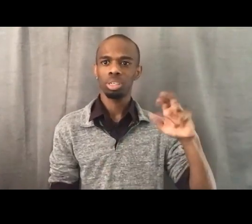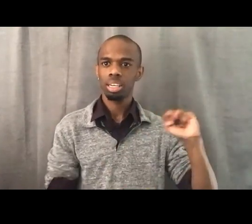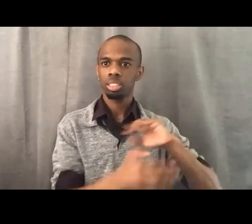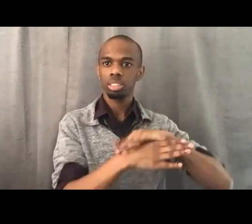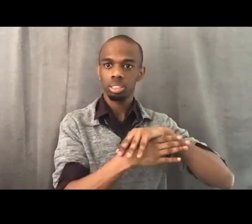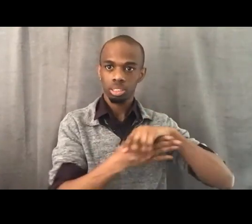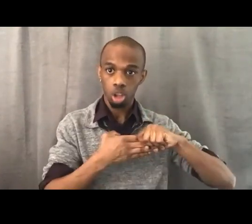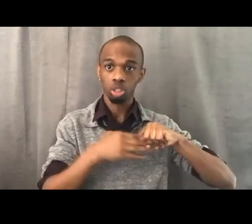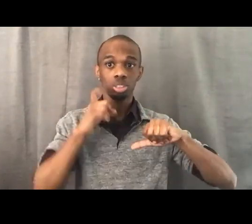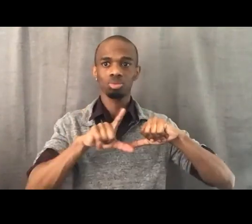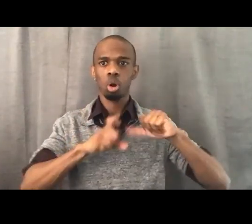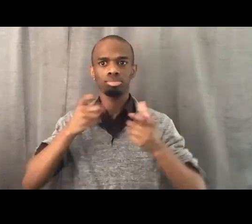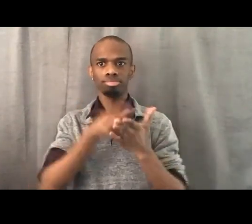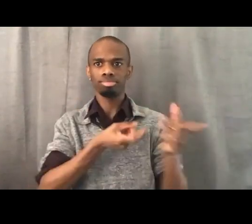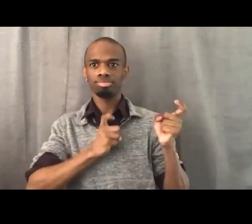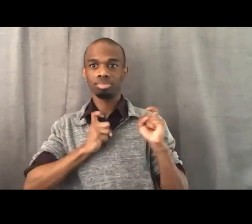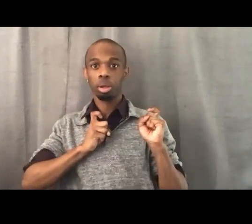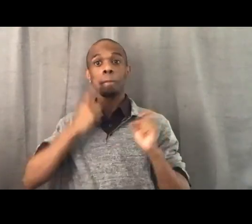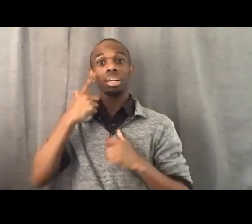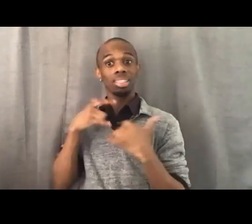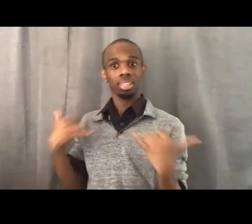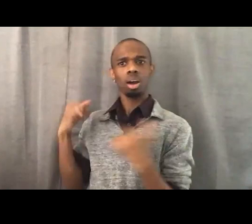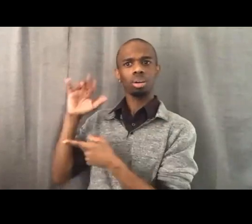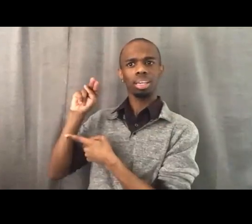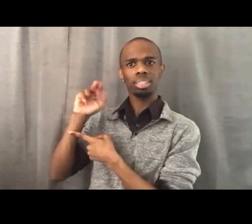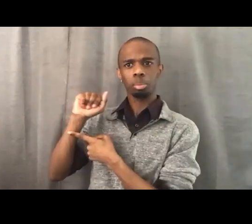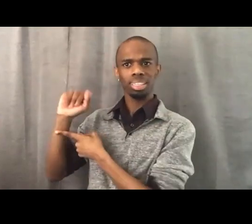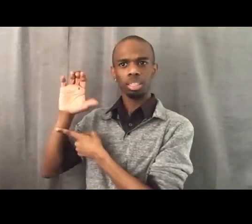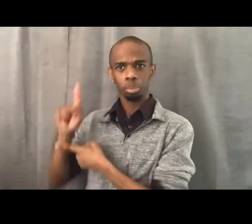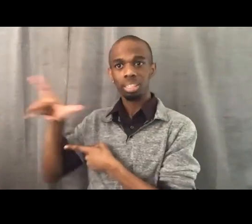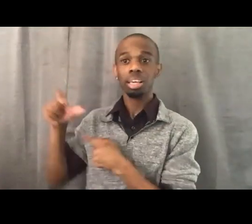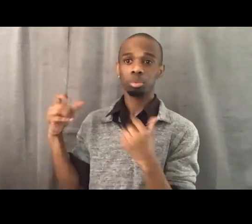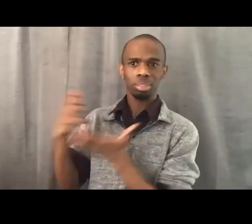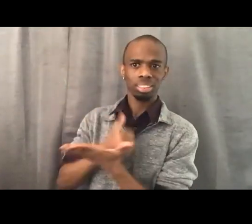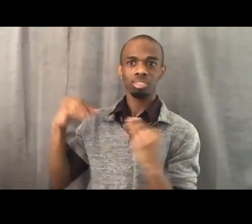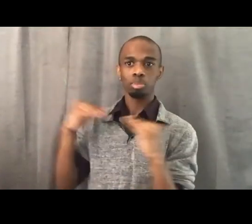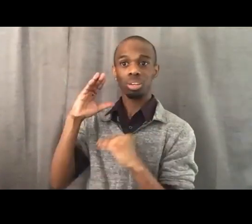Because the NAACP received more than $200 million in donations.